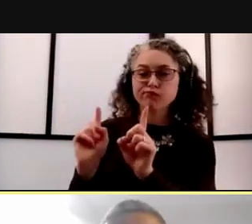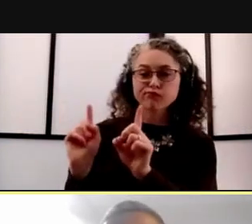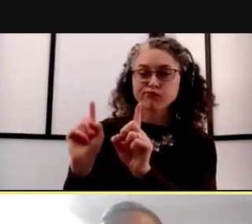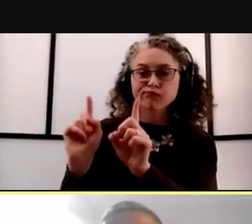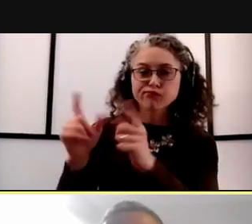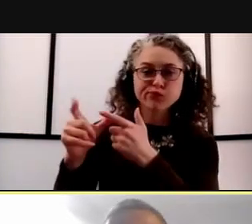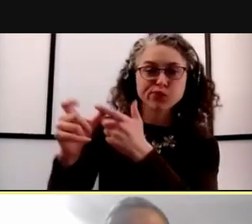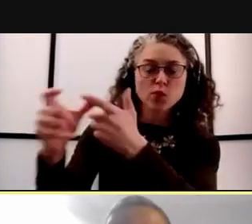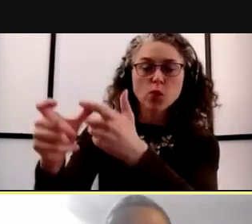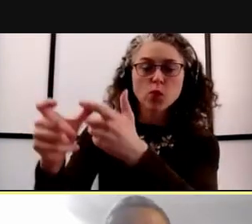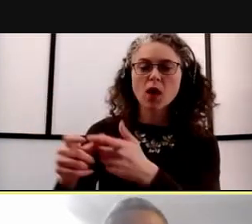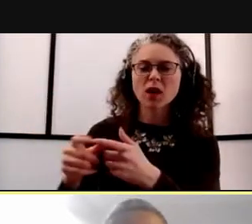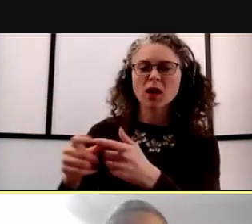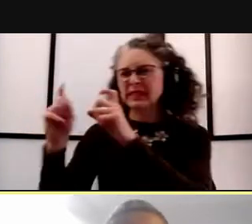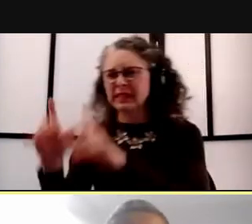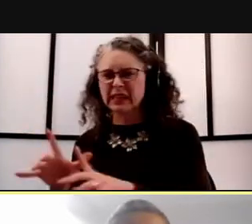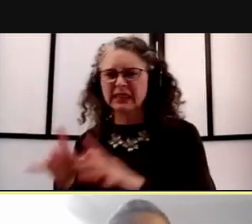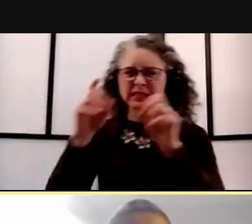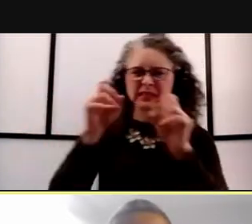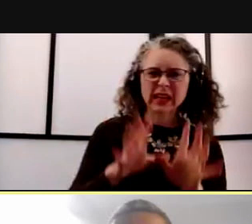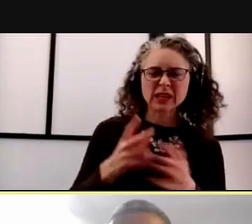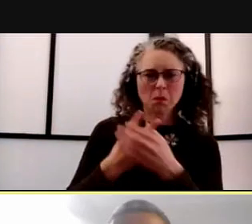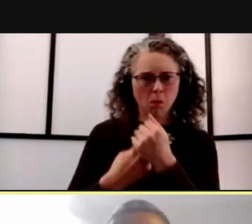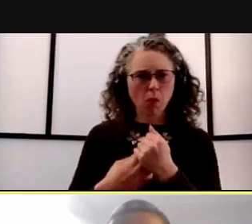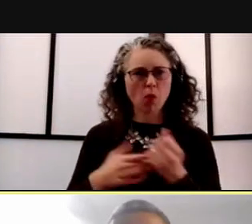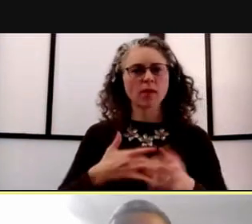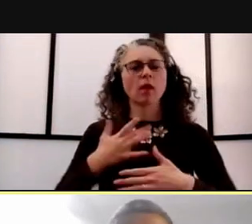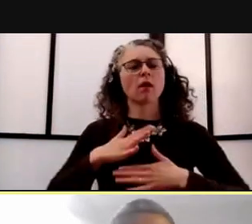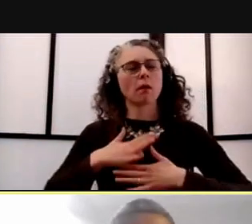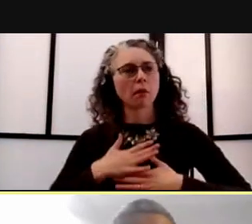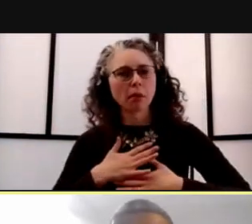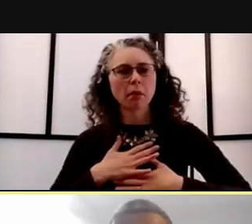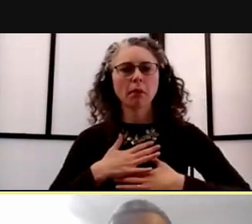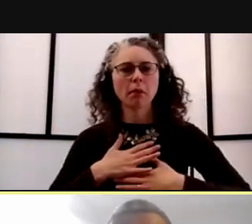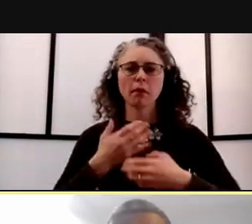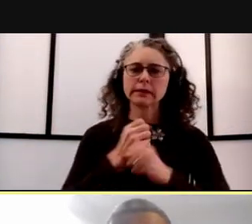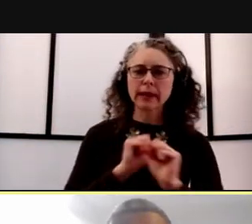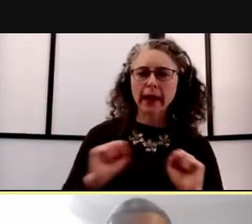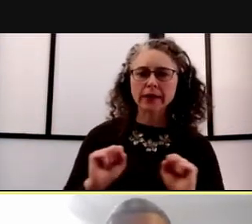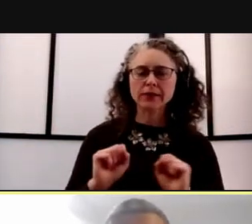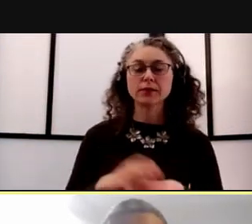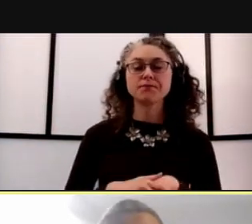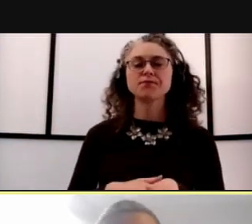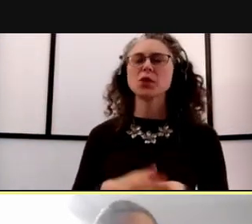So it really beyond the obvious reasons to comply which is just being responsible,